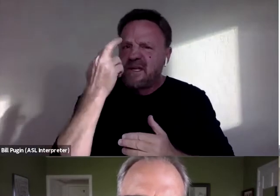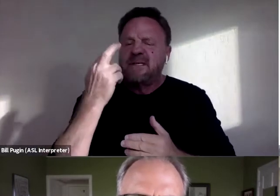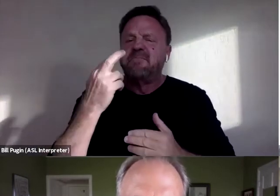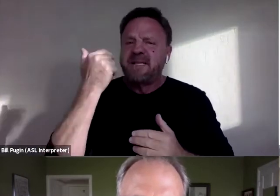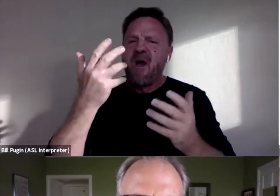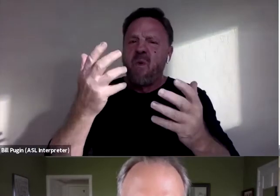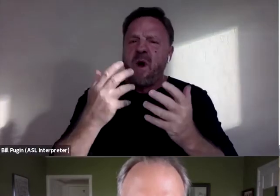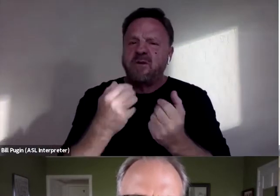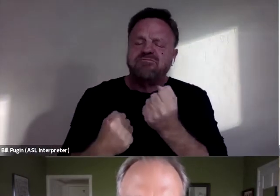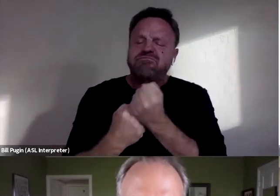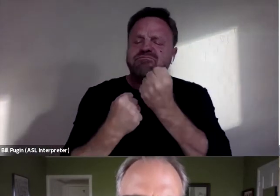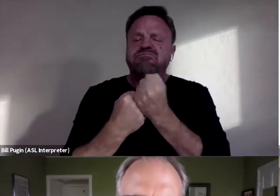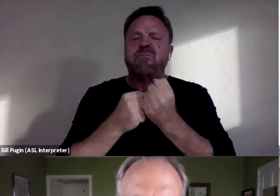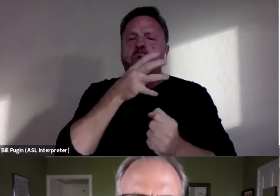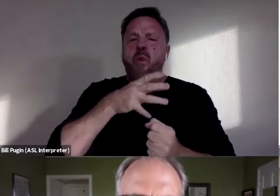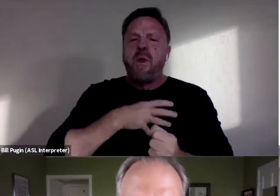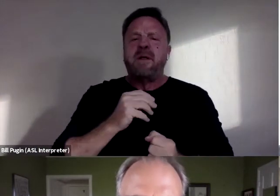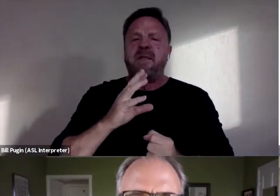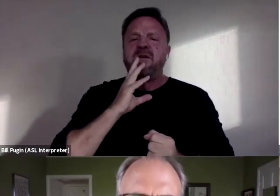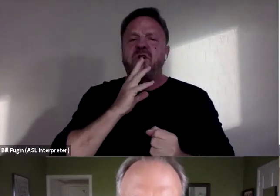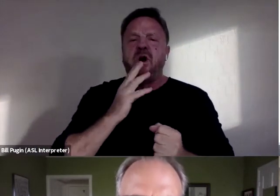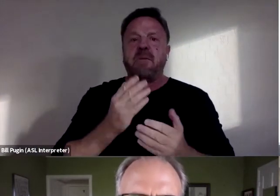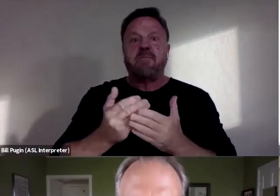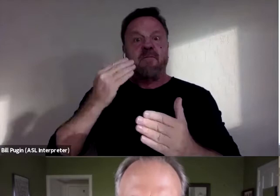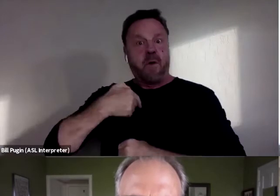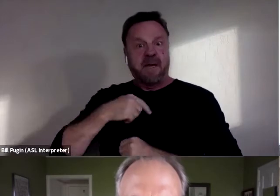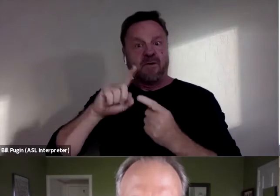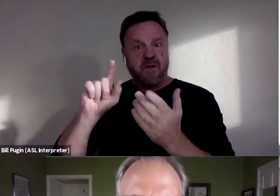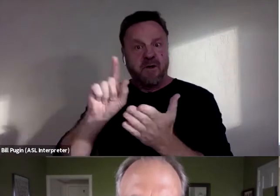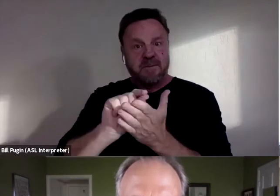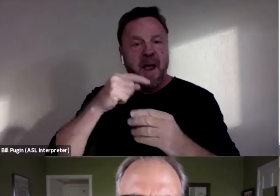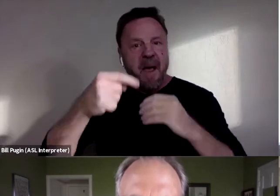before The New York Times about Russell, but then to do it again in a film